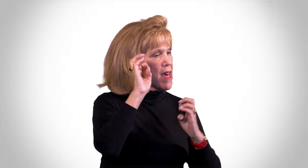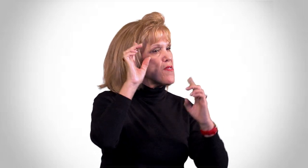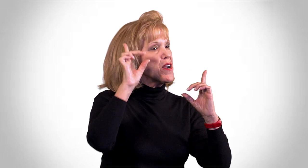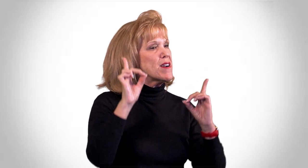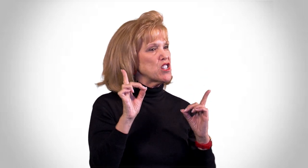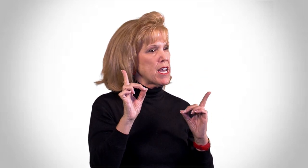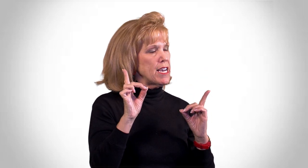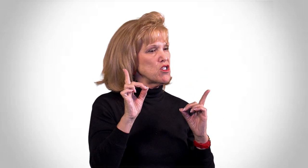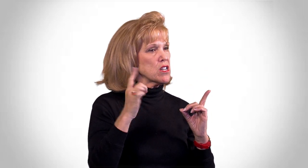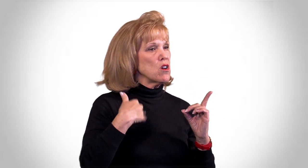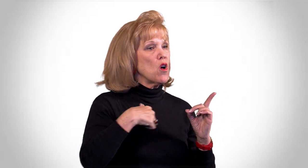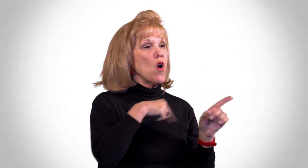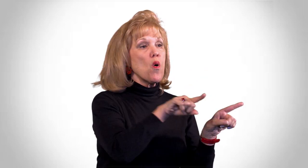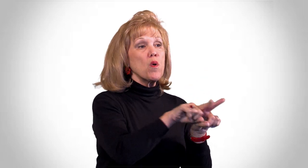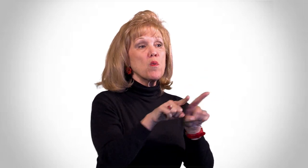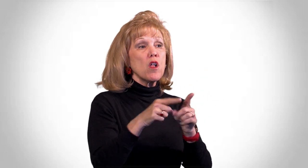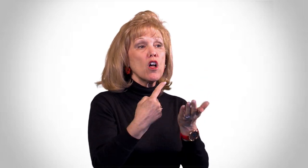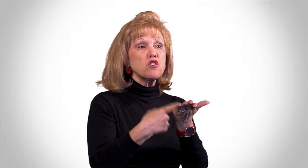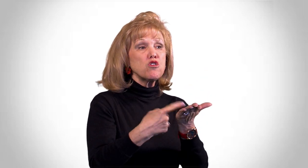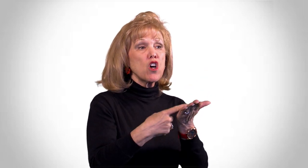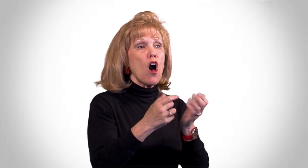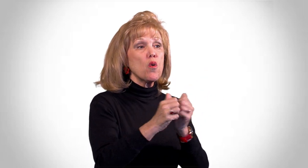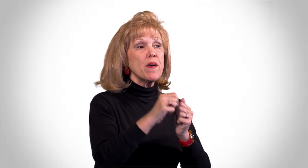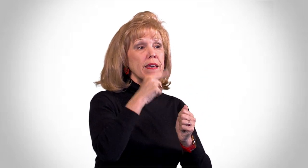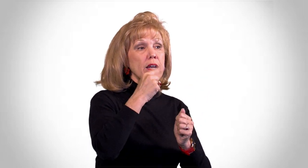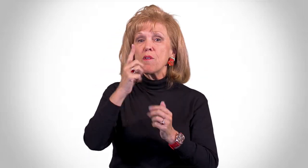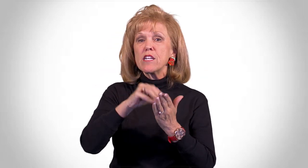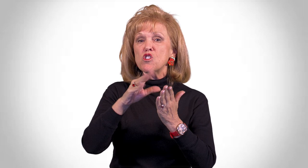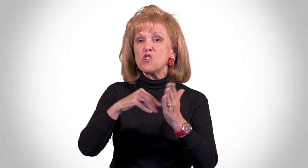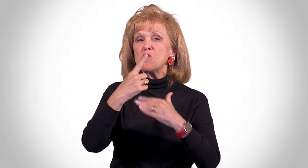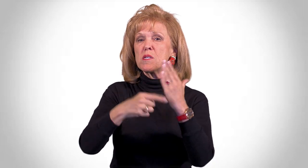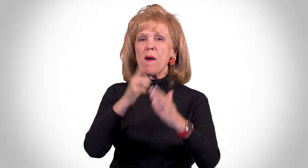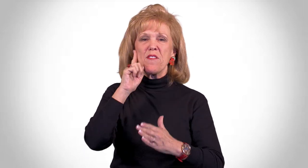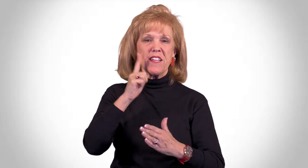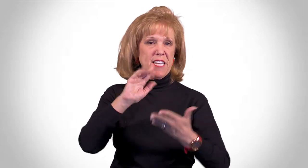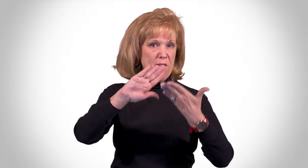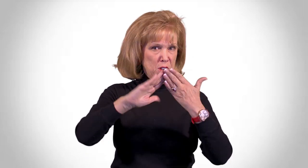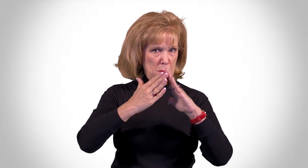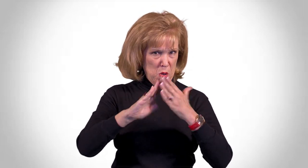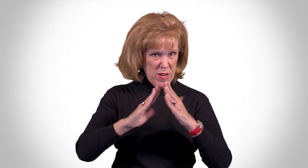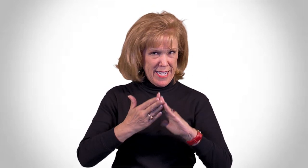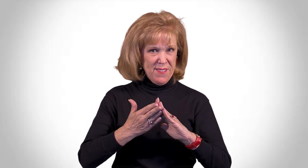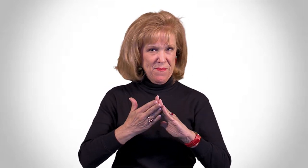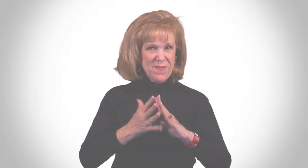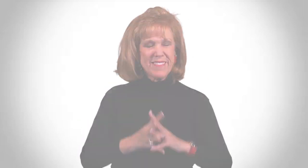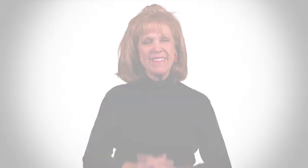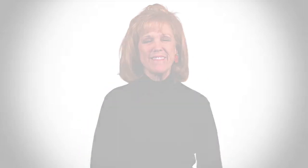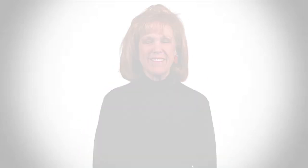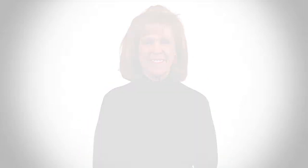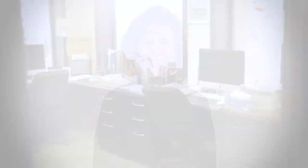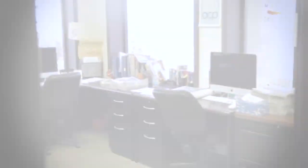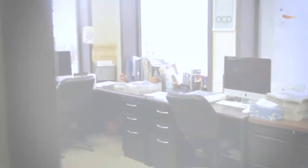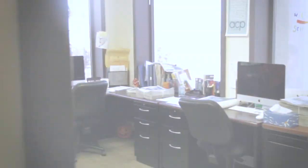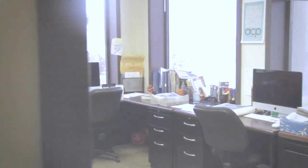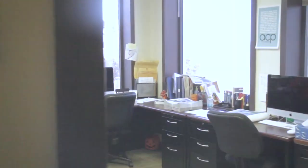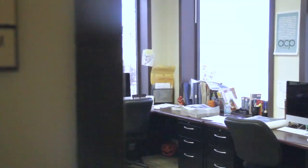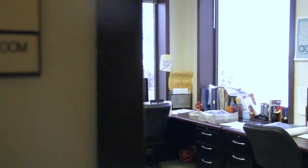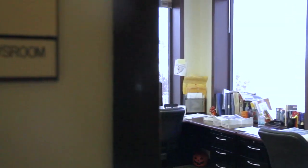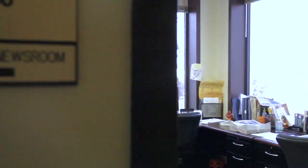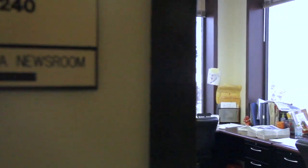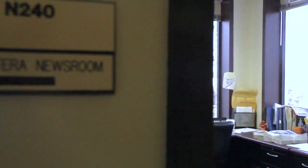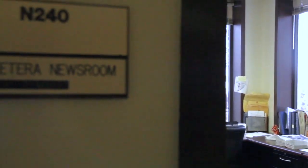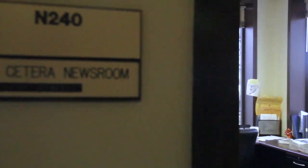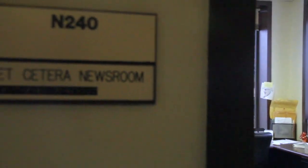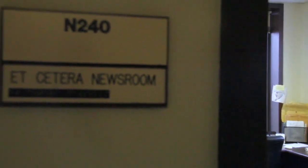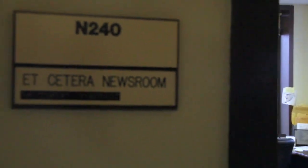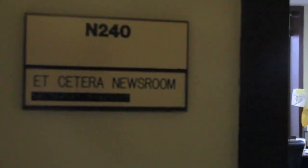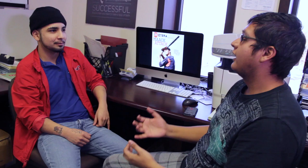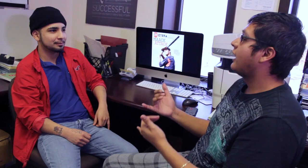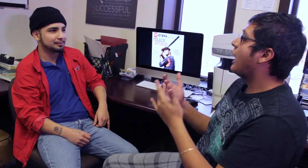and their education. We will also talk with hearing students about the Deaf community.